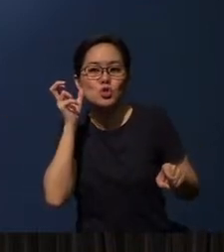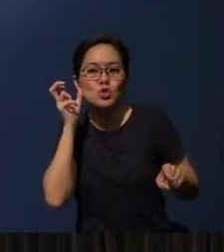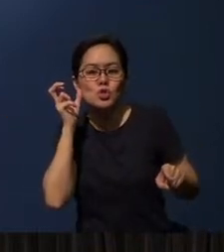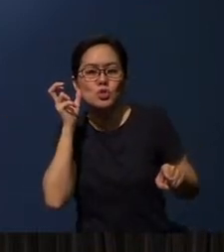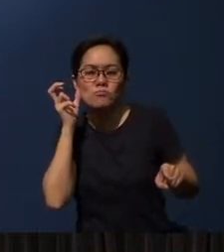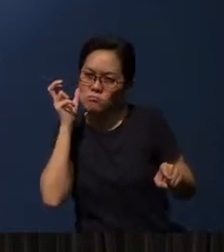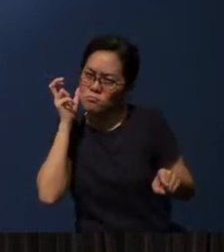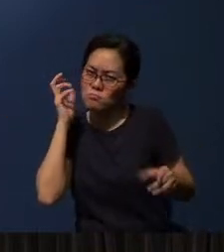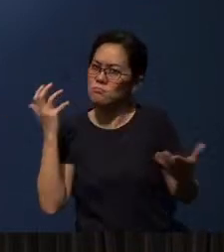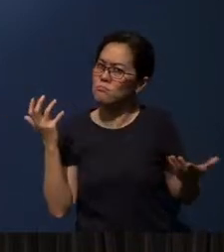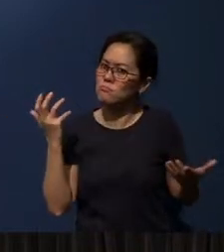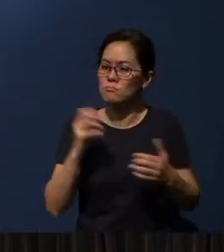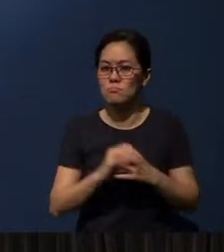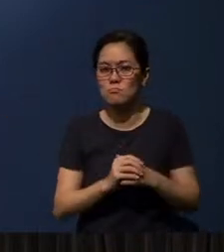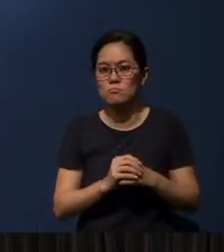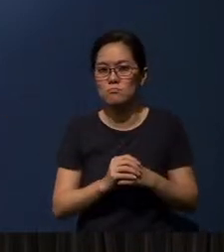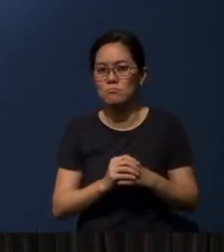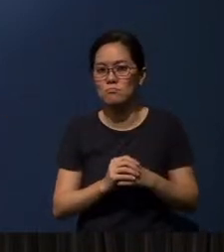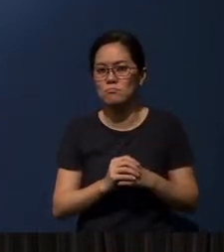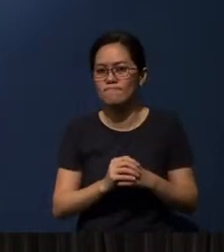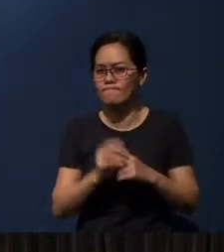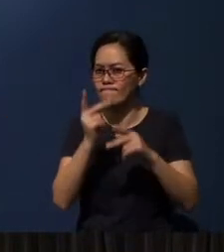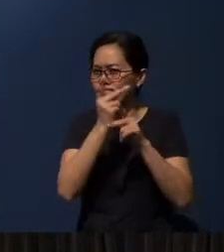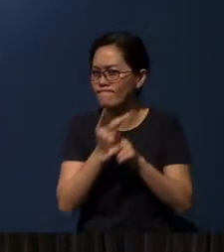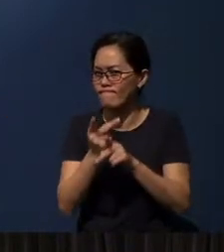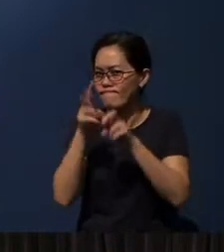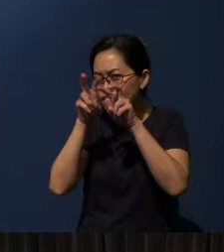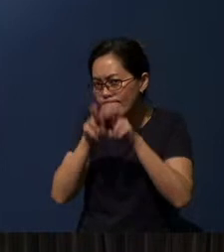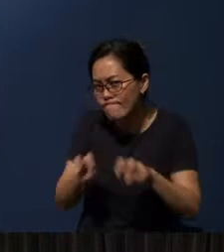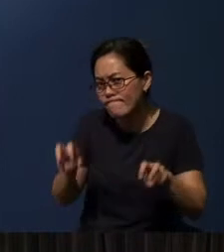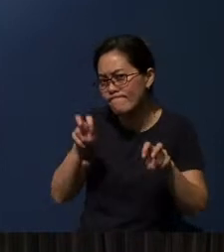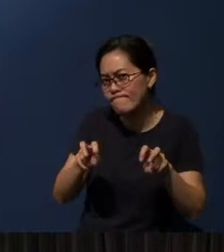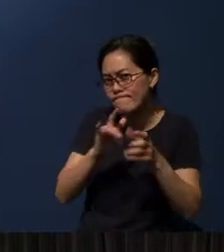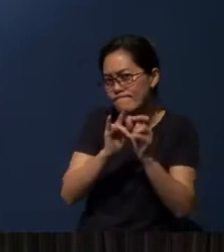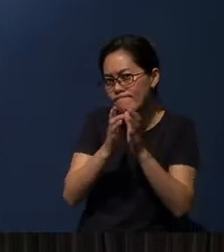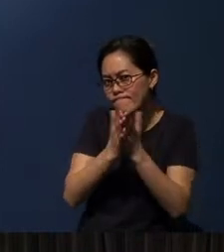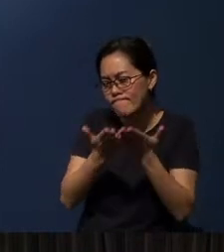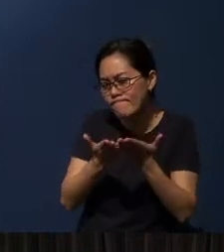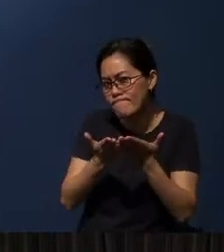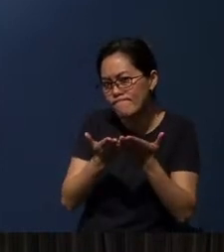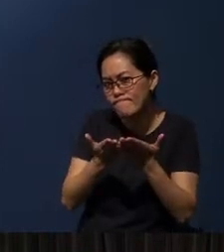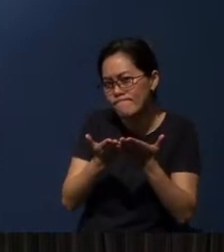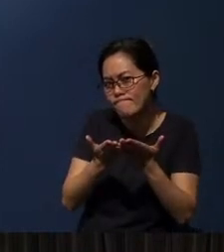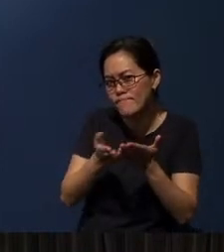Okay, on a careful analysis of the Bible, careful analysis of history and even